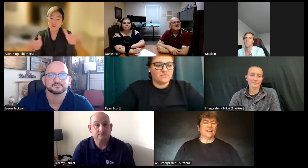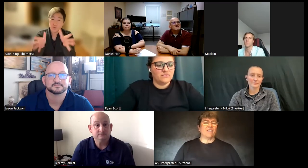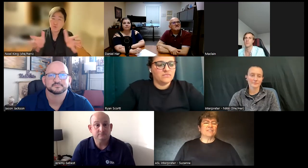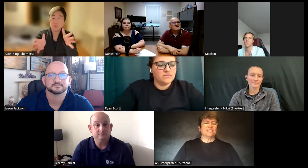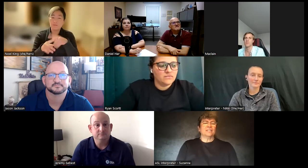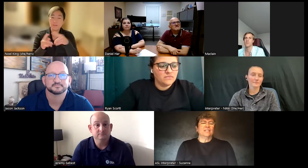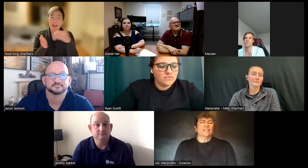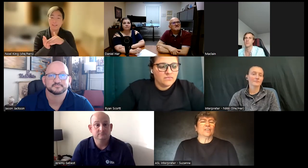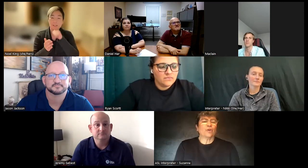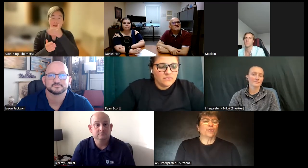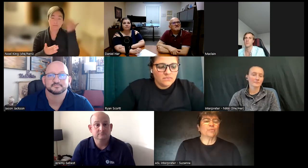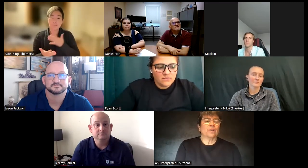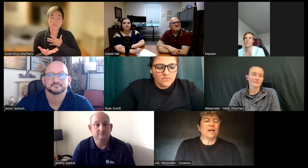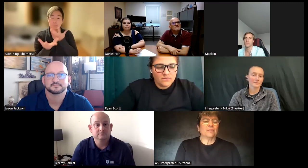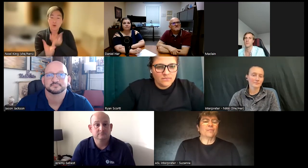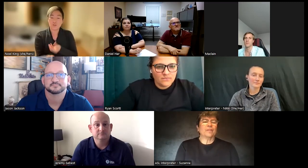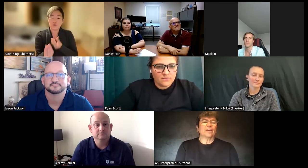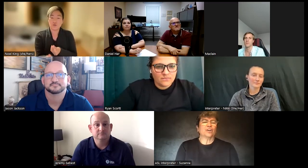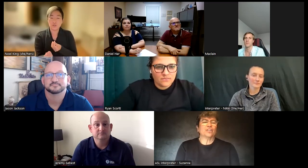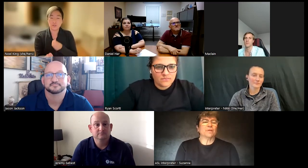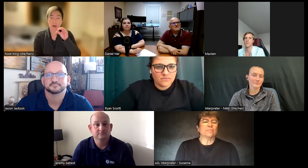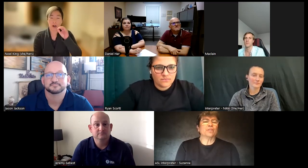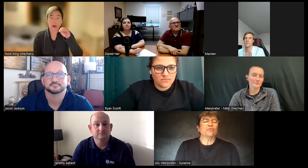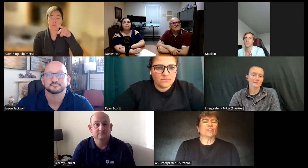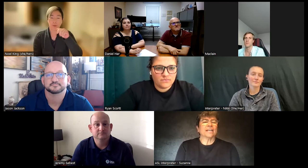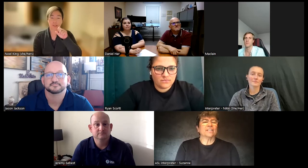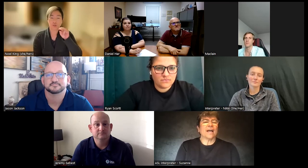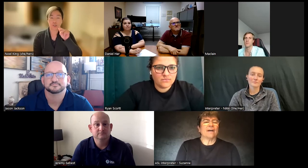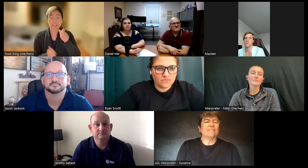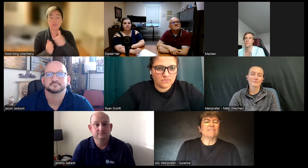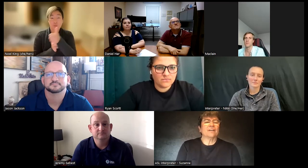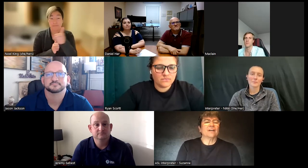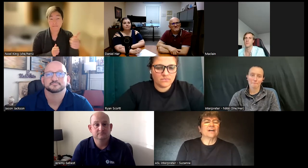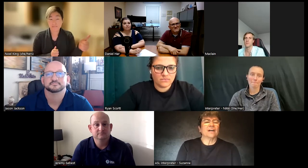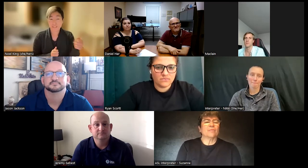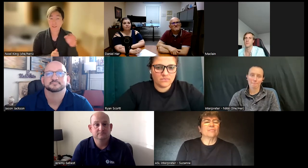often you know the encouragement but you forget to have